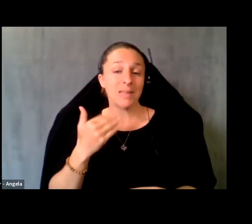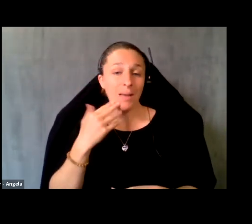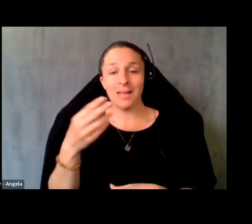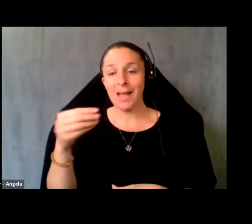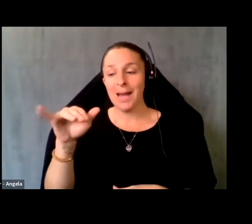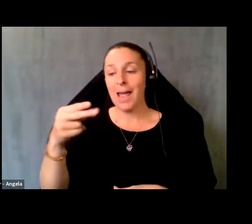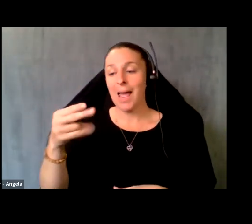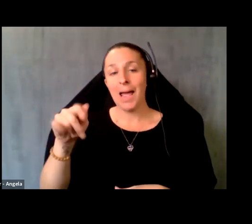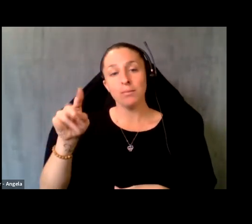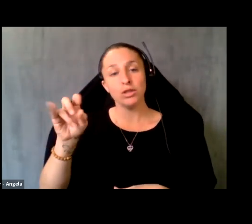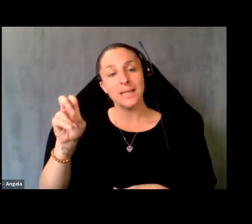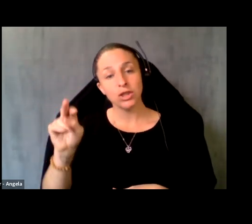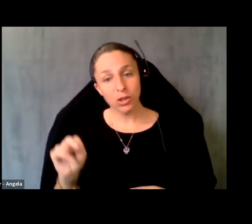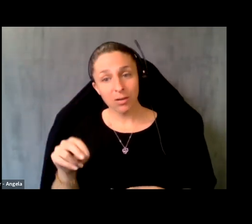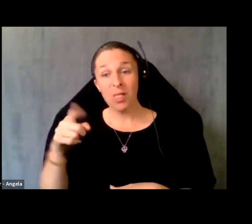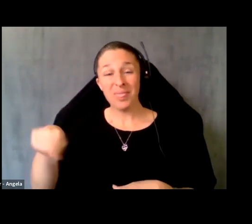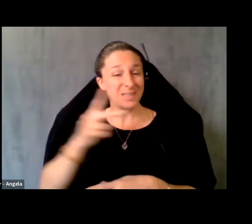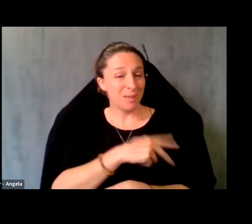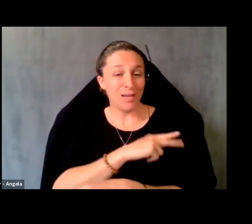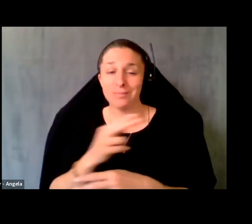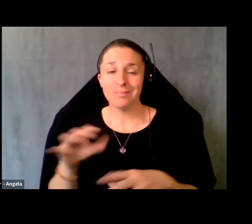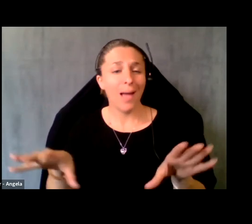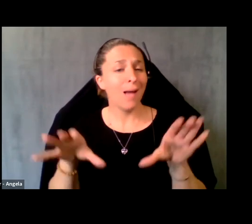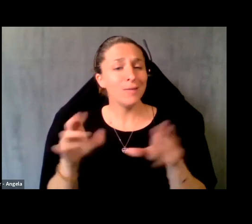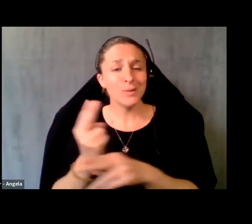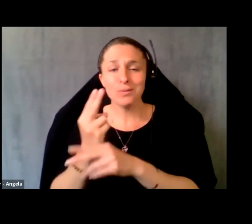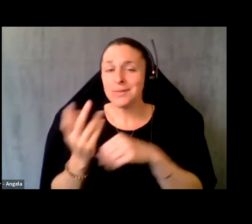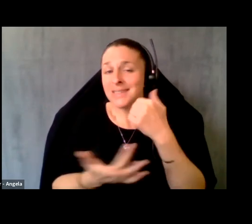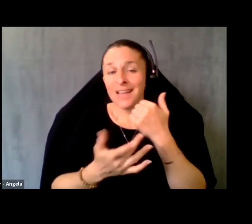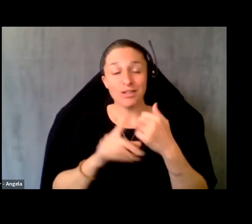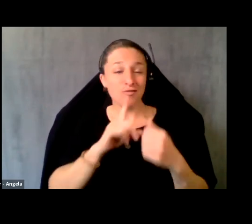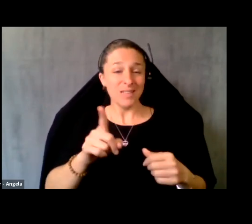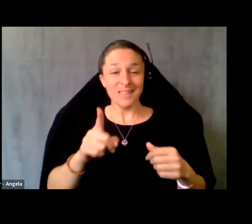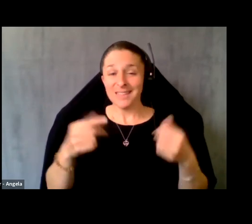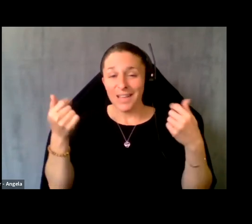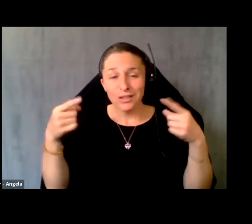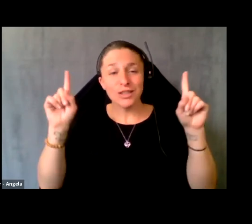These patients are actively using the technology and really achieving really great results. So